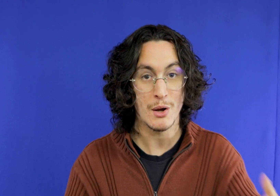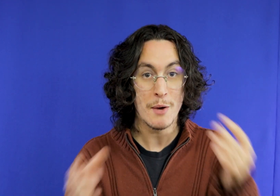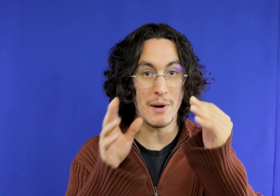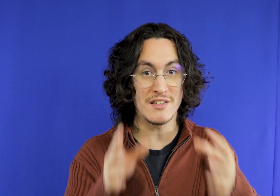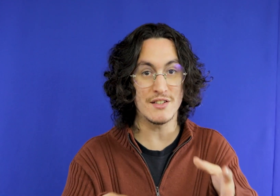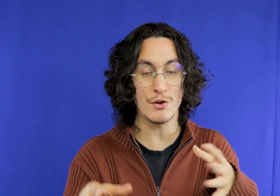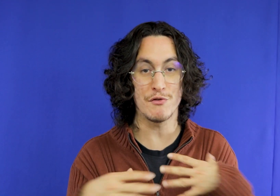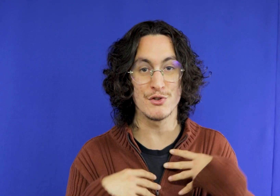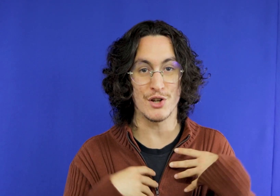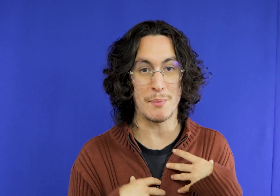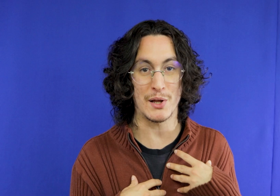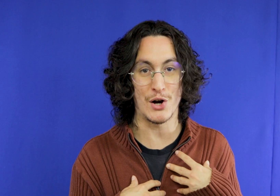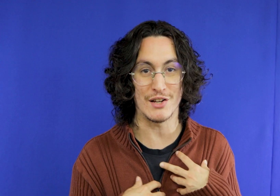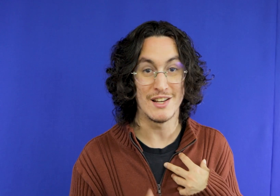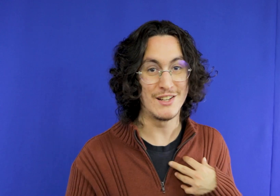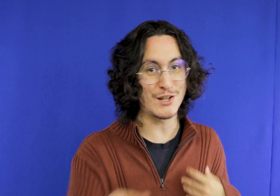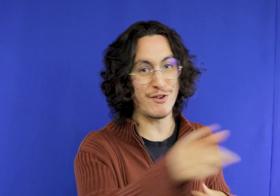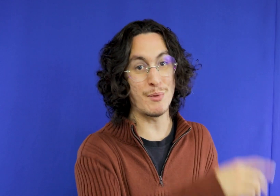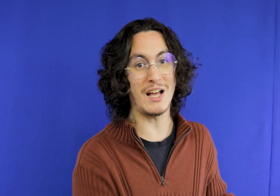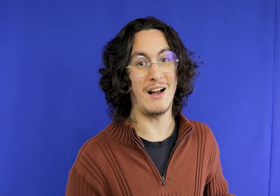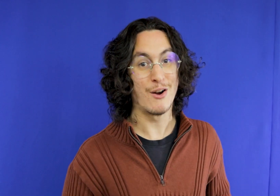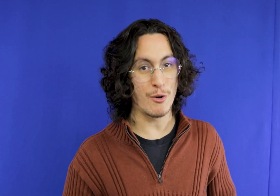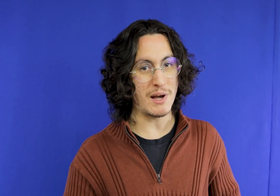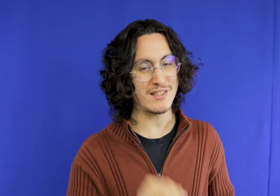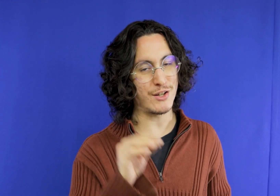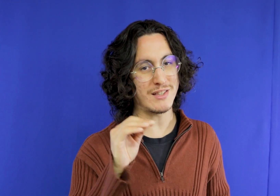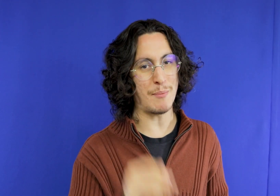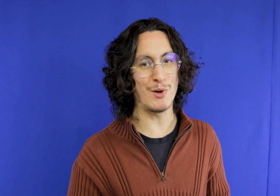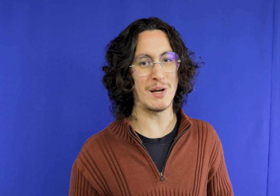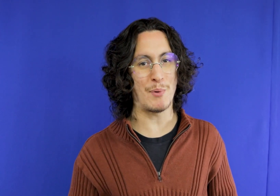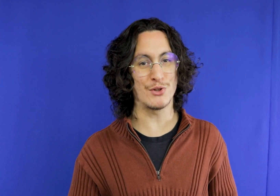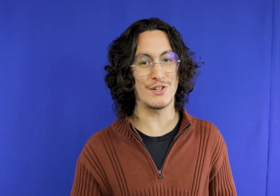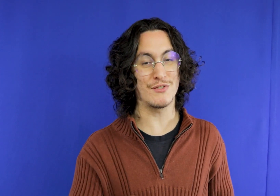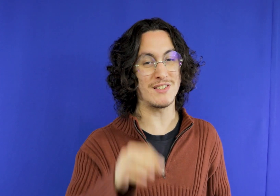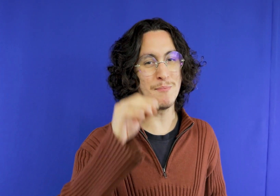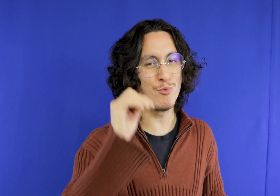writing a script But this is what works for us so let's start to notice end to end that